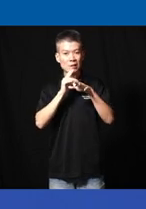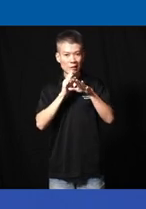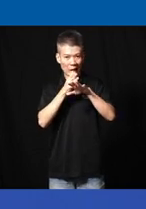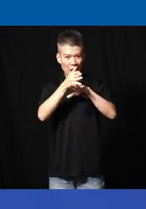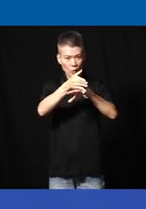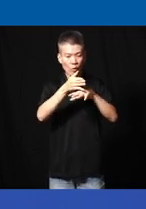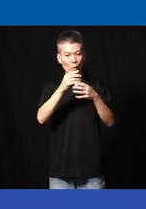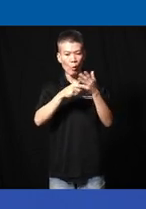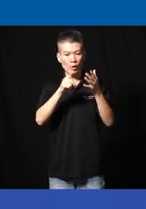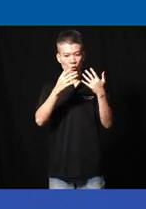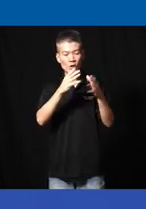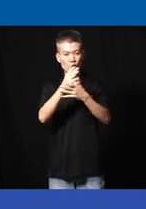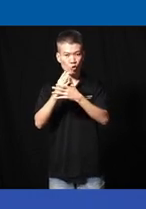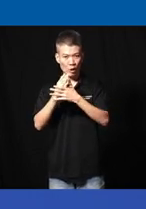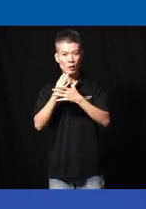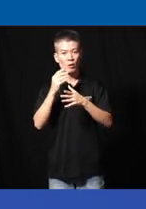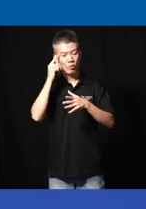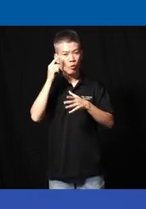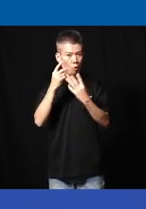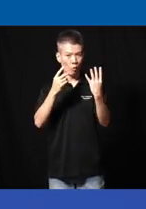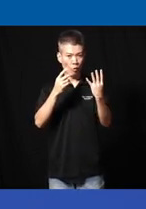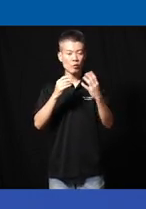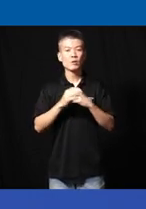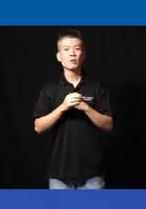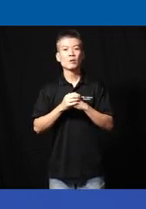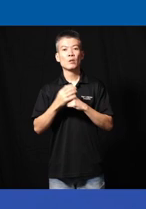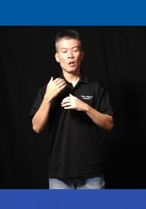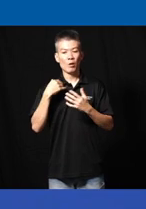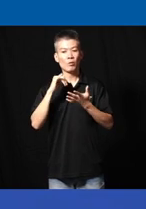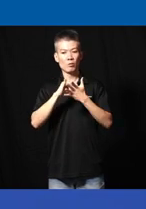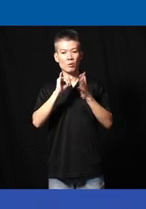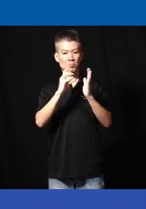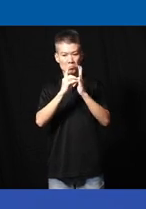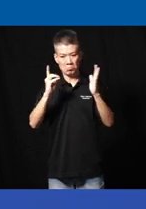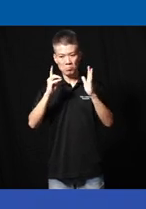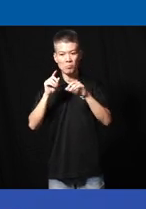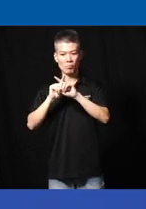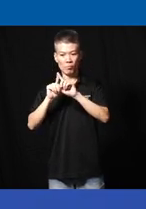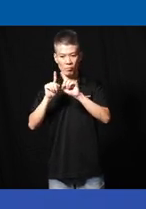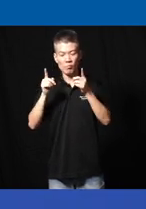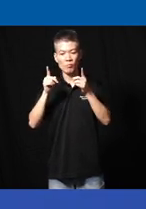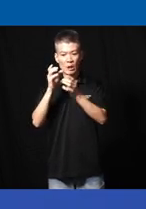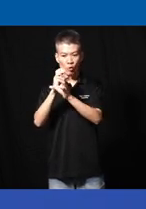uh what you shared all four of you so there is this tension between creating something truly